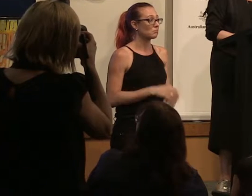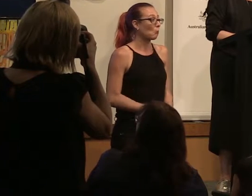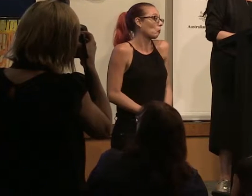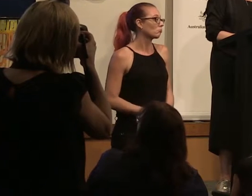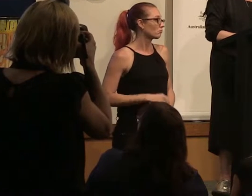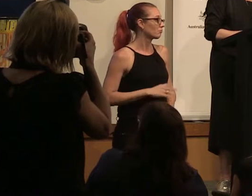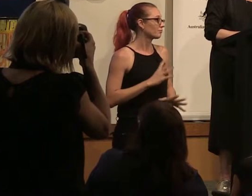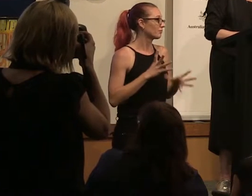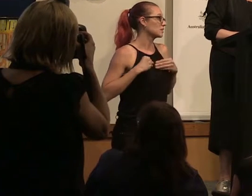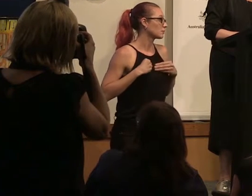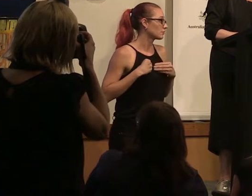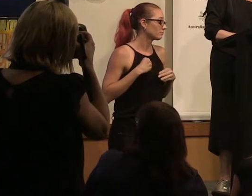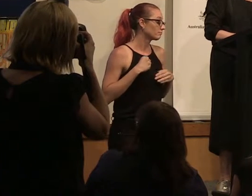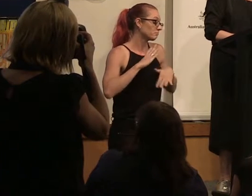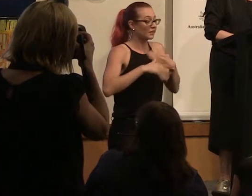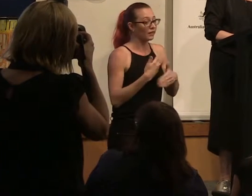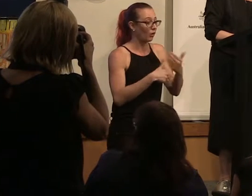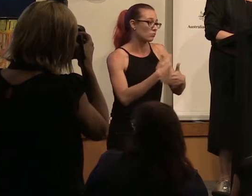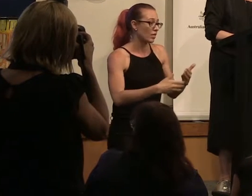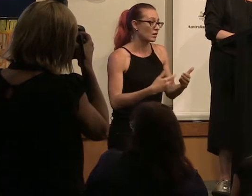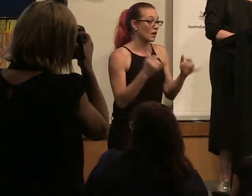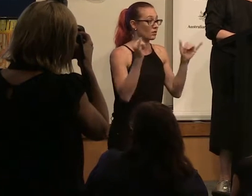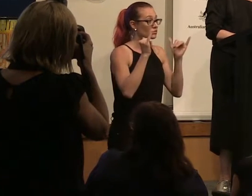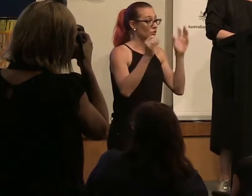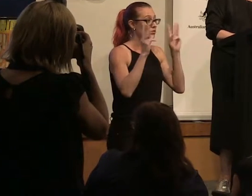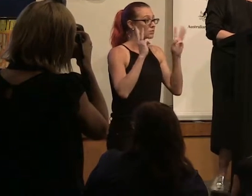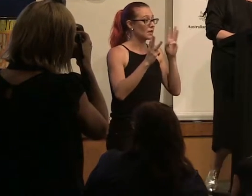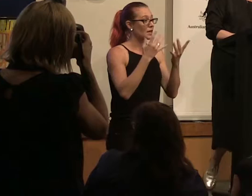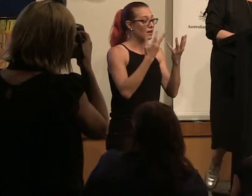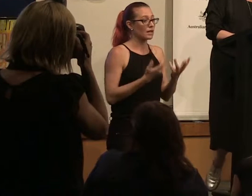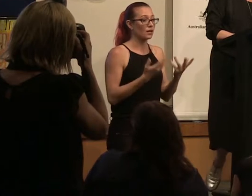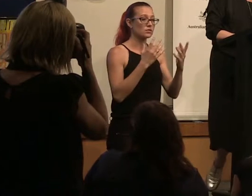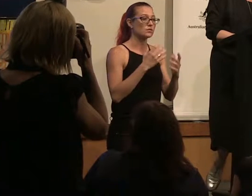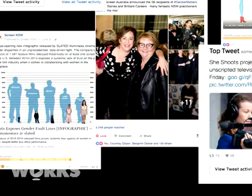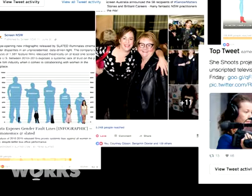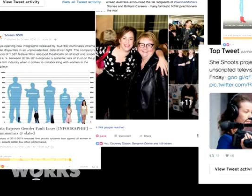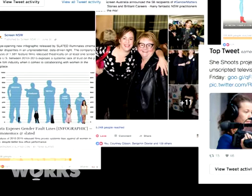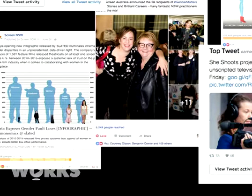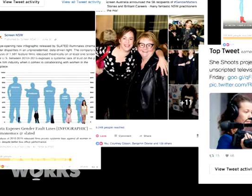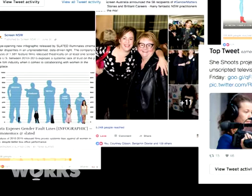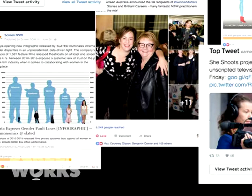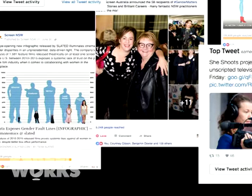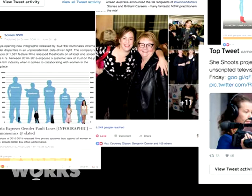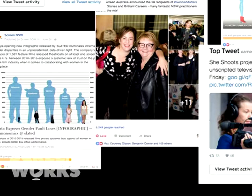They've accepted it and they're getting on with it. Our social media accounts have enjoyed huge growth via content around gender, whether it's our own